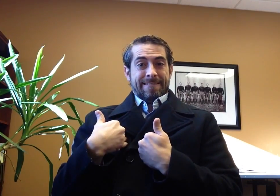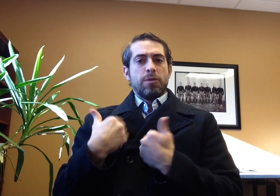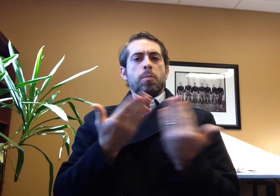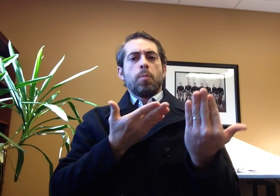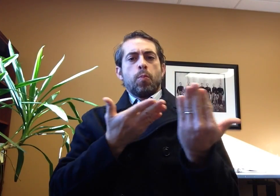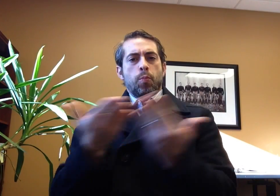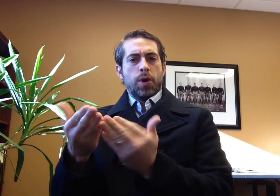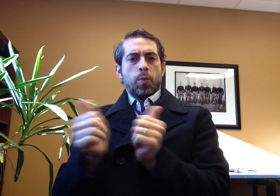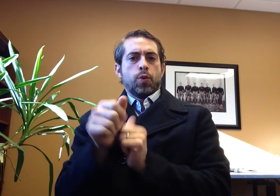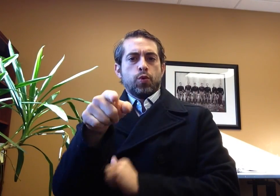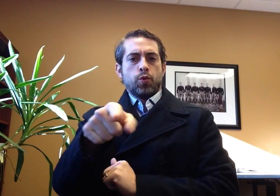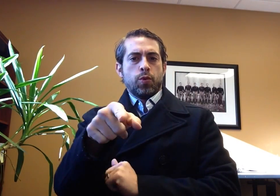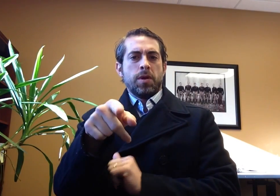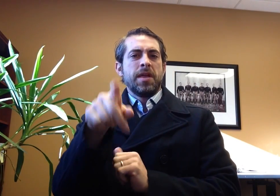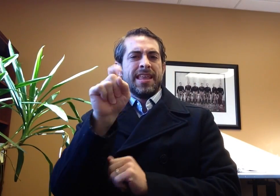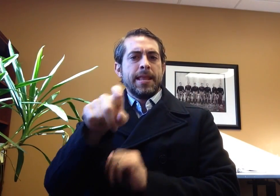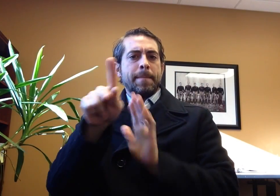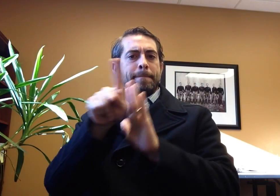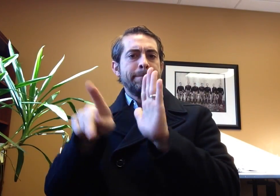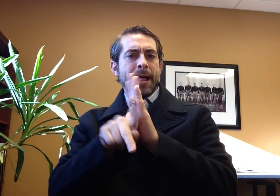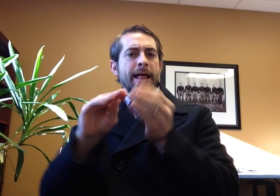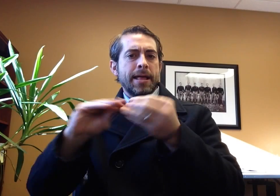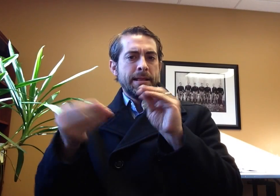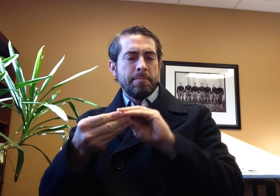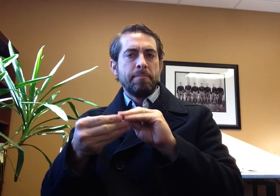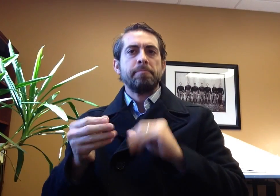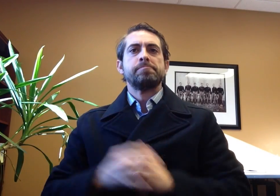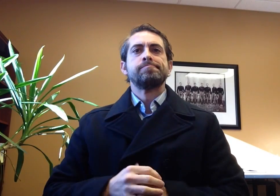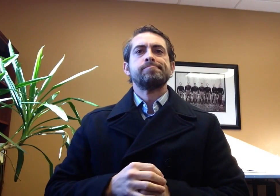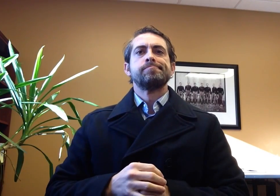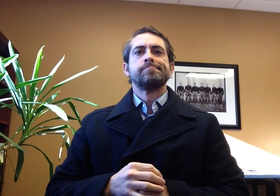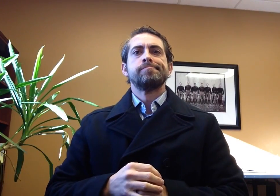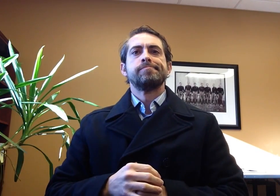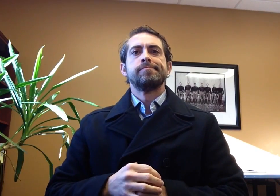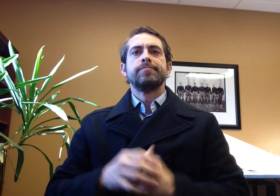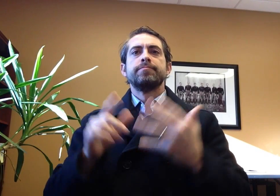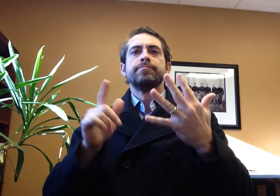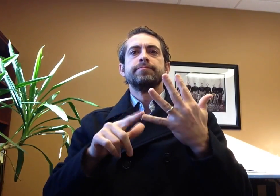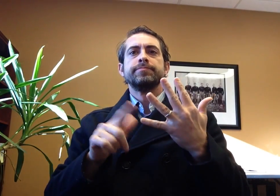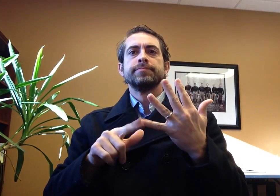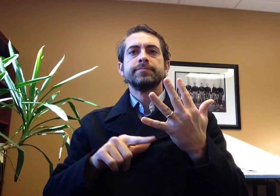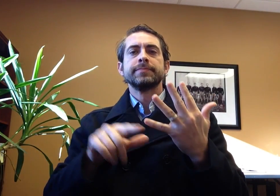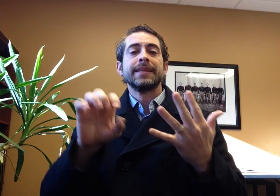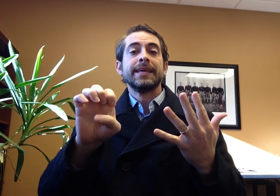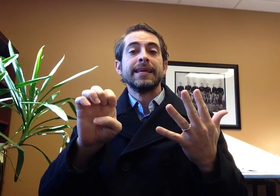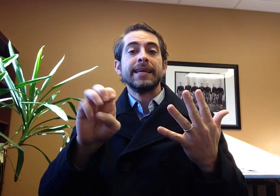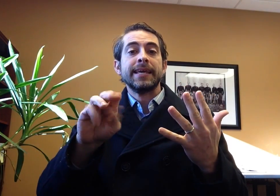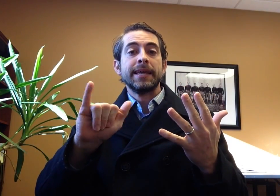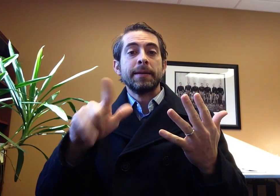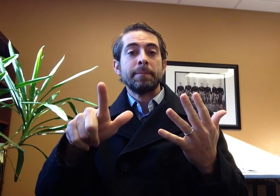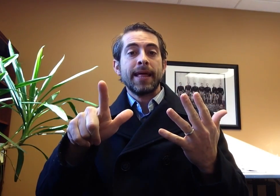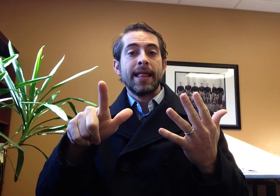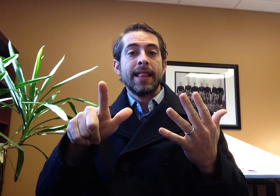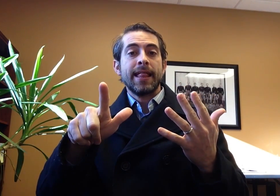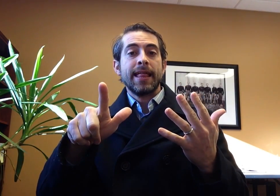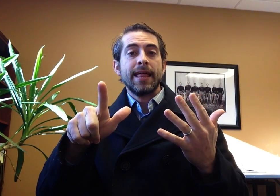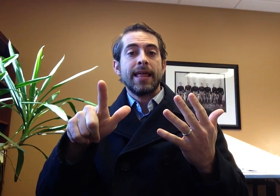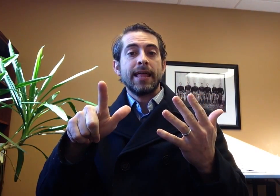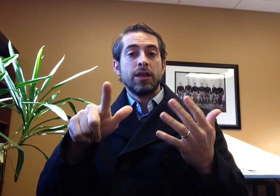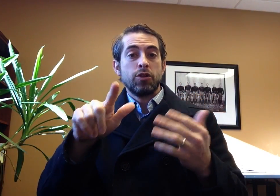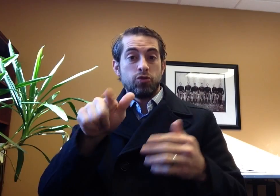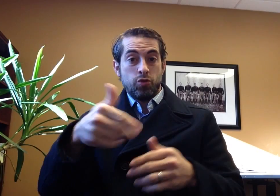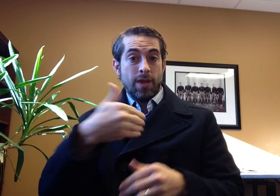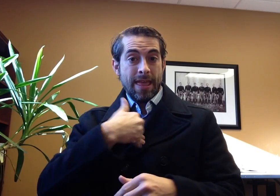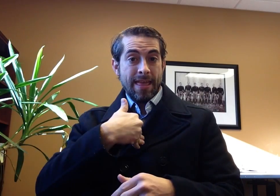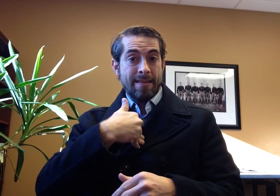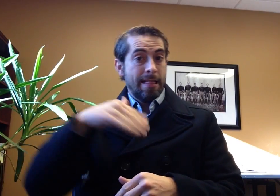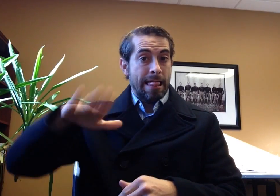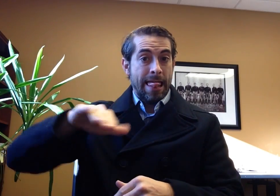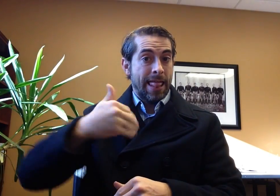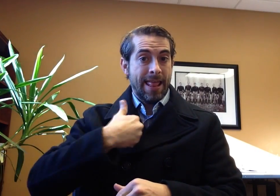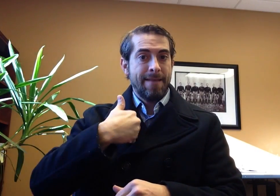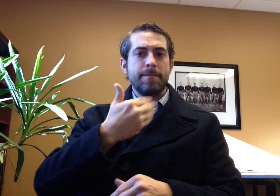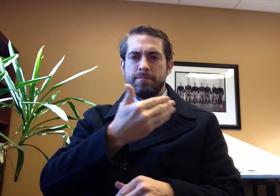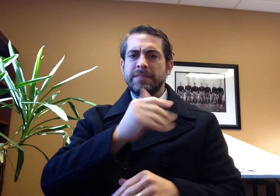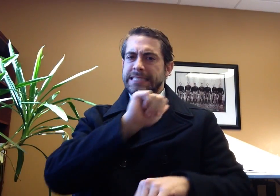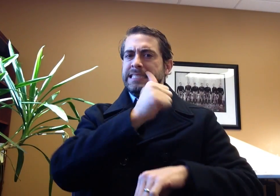5) bring is your email address and health insurance marketplace login